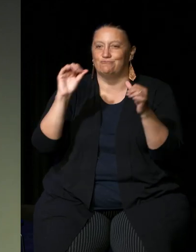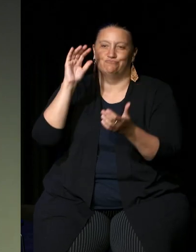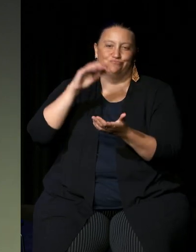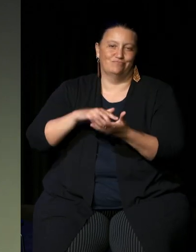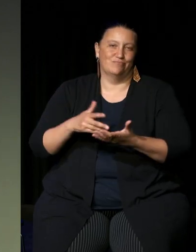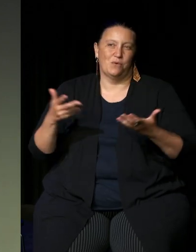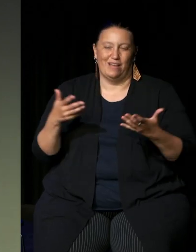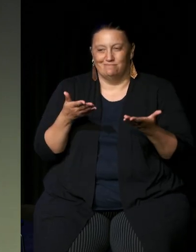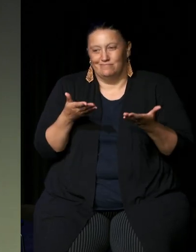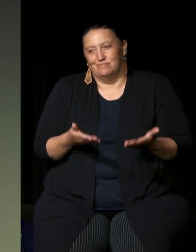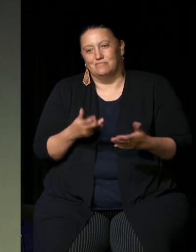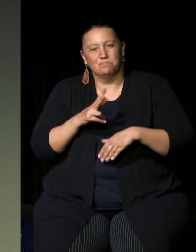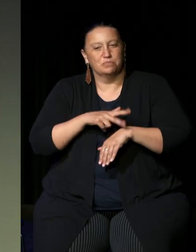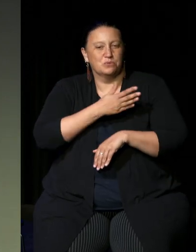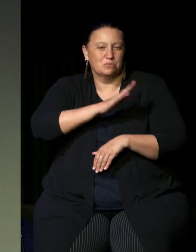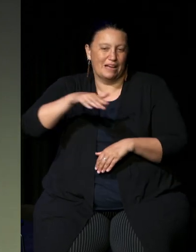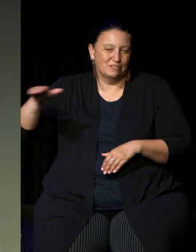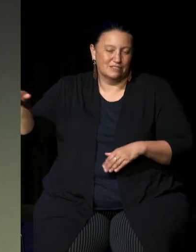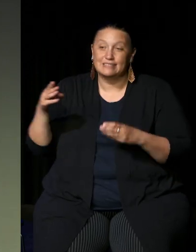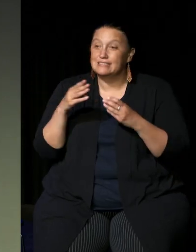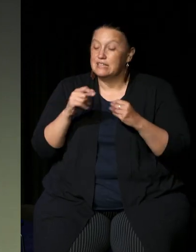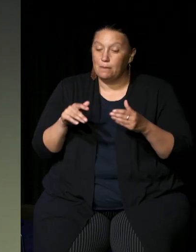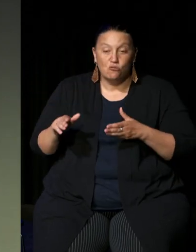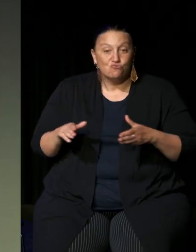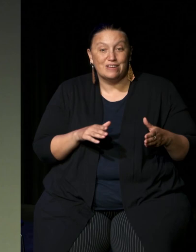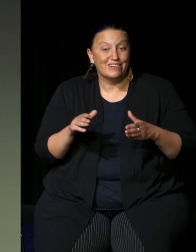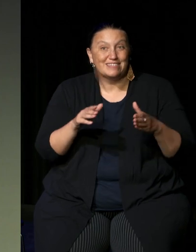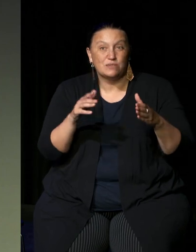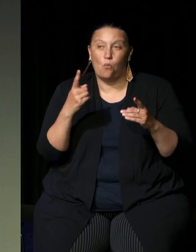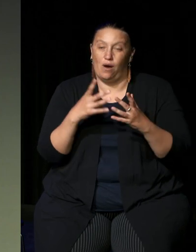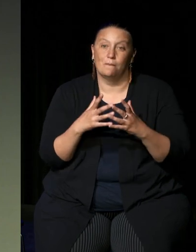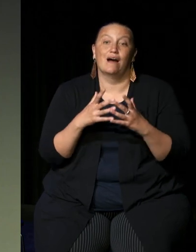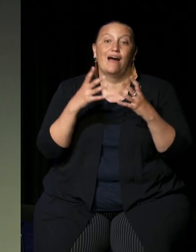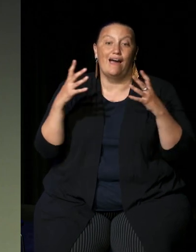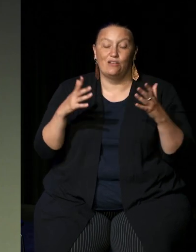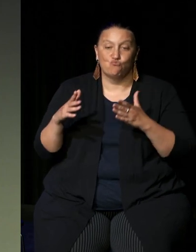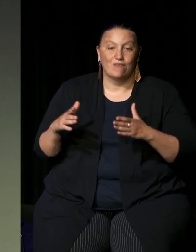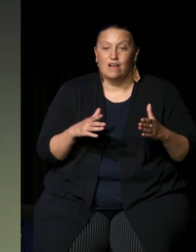the Blue Mountains some of the rivers that they were in were one of the main rivers is right